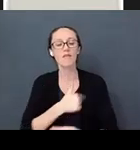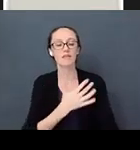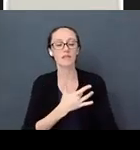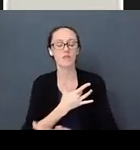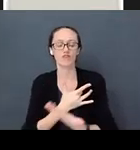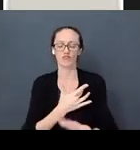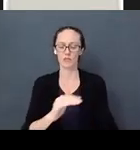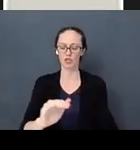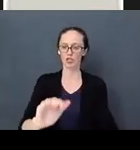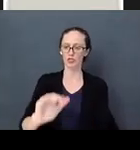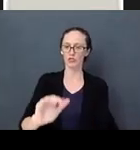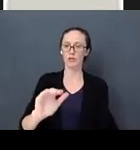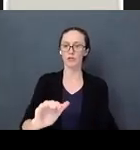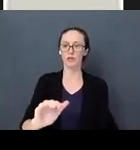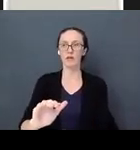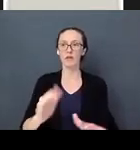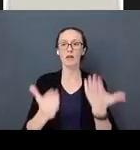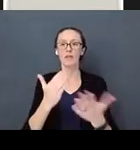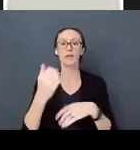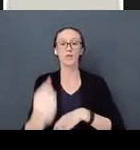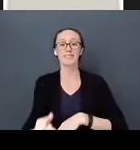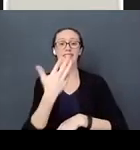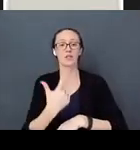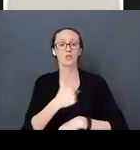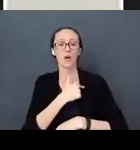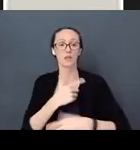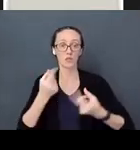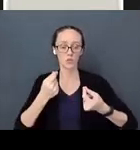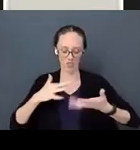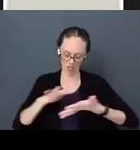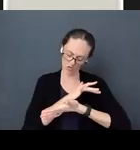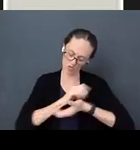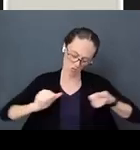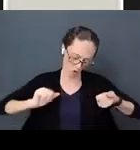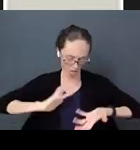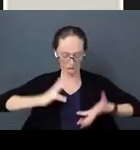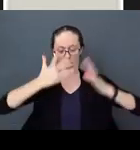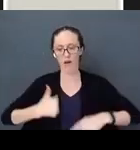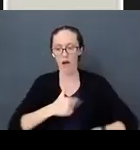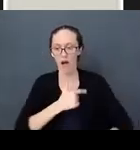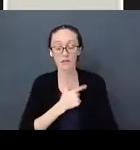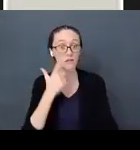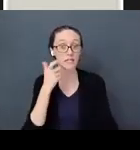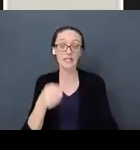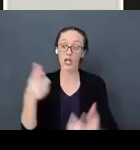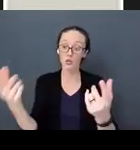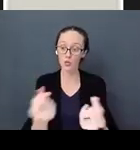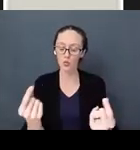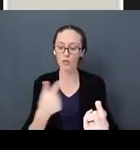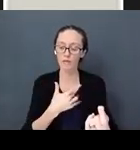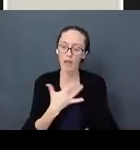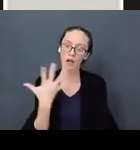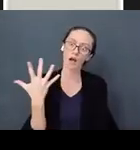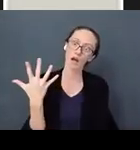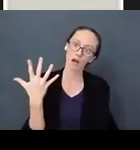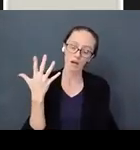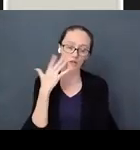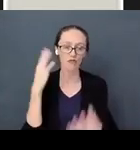our children were sent to destroy us. They do things that make us crazy. The trick to